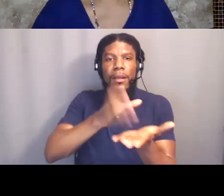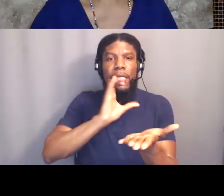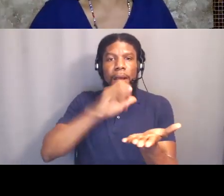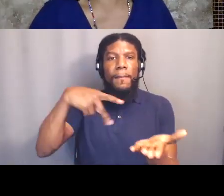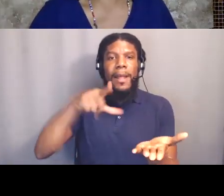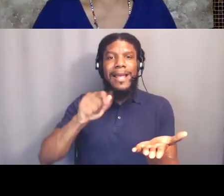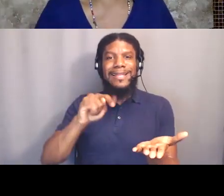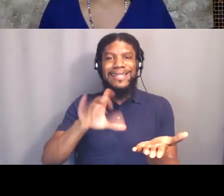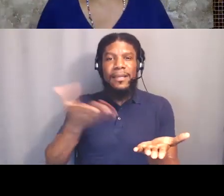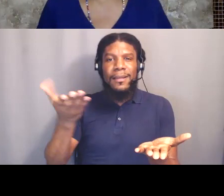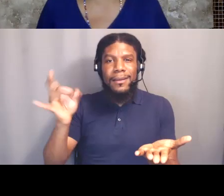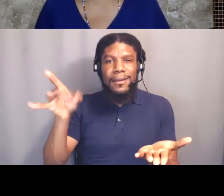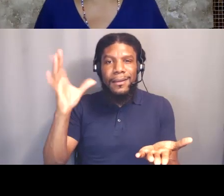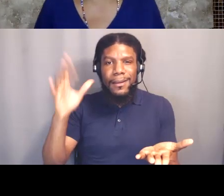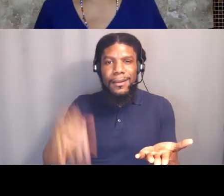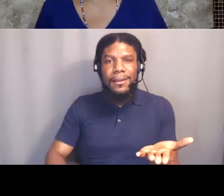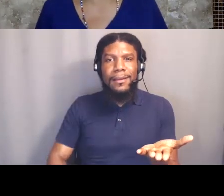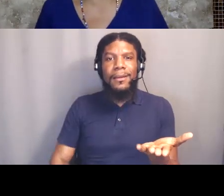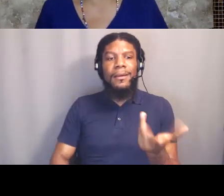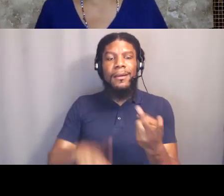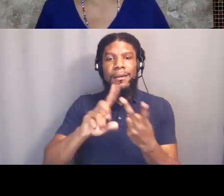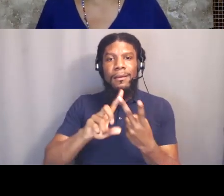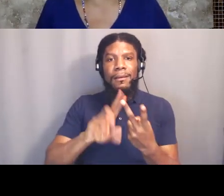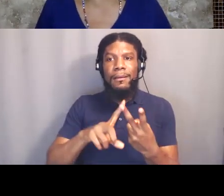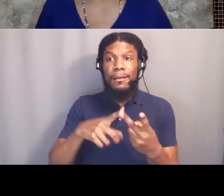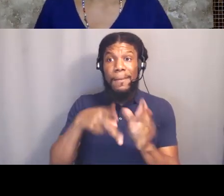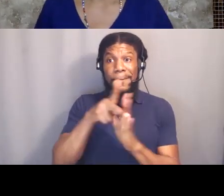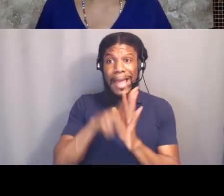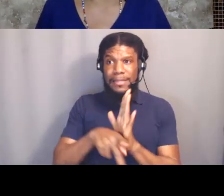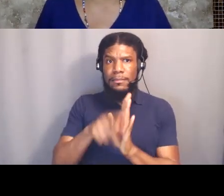Because we are allowing for policies that allow capitalism